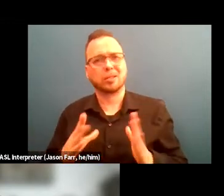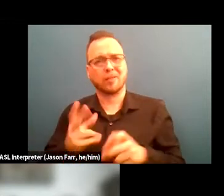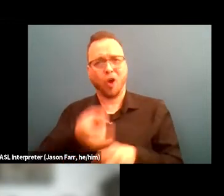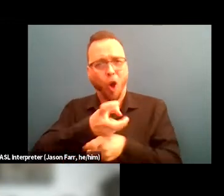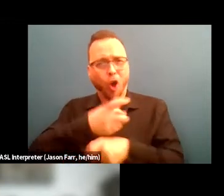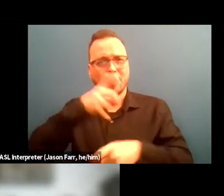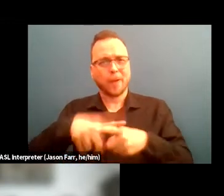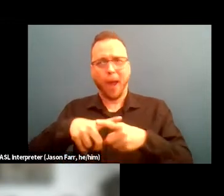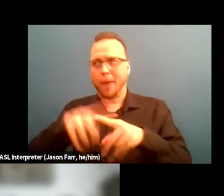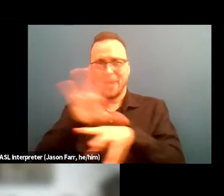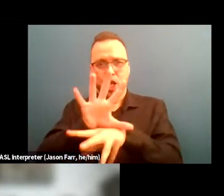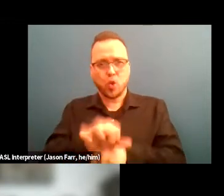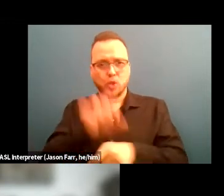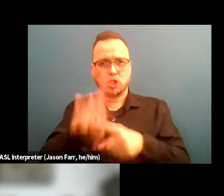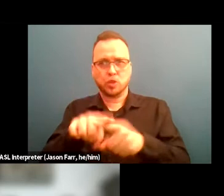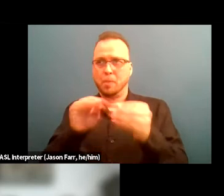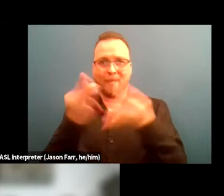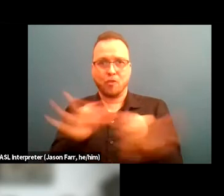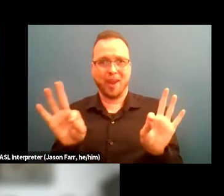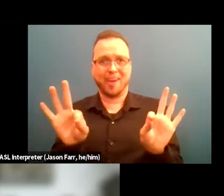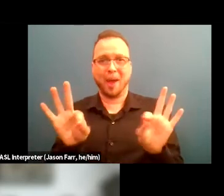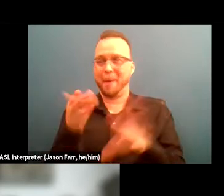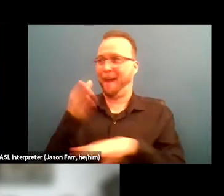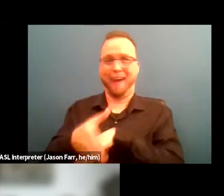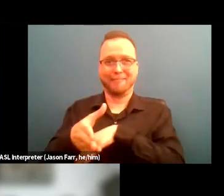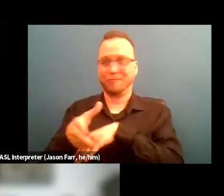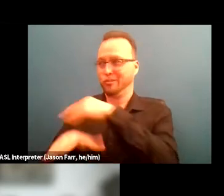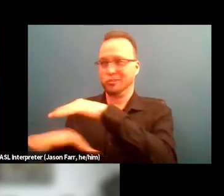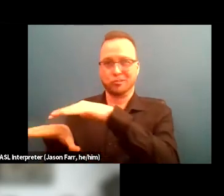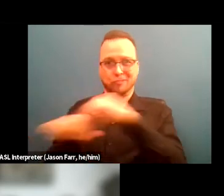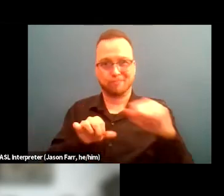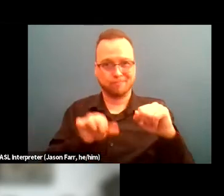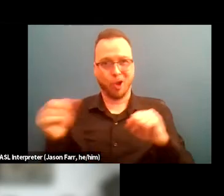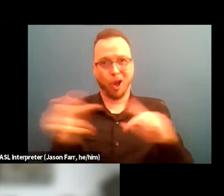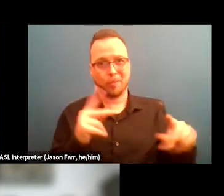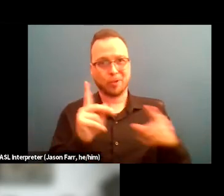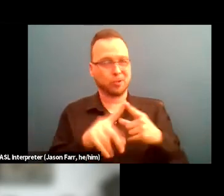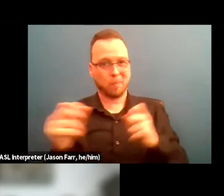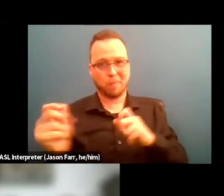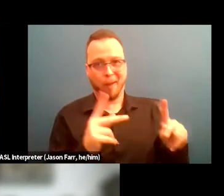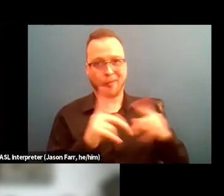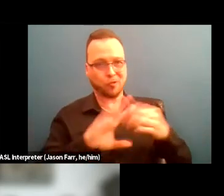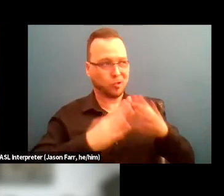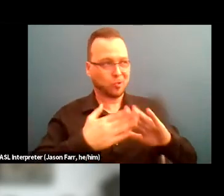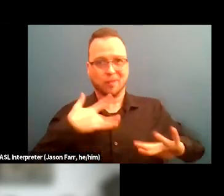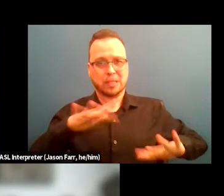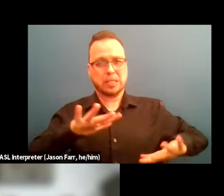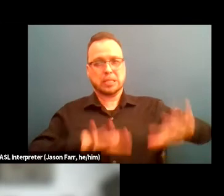once they've been given an opportunity to come back into the communities for reentry purposes.